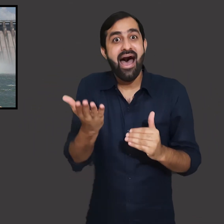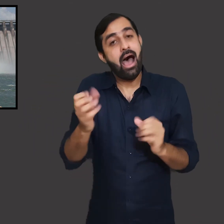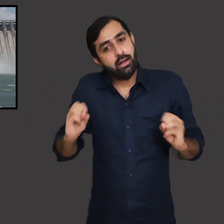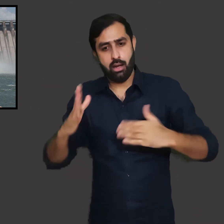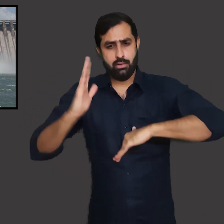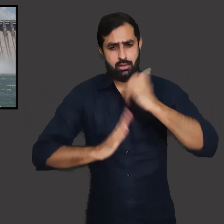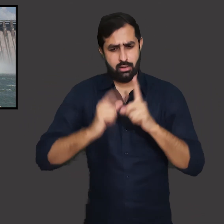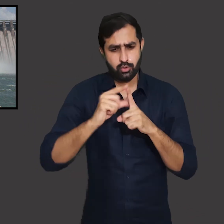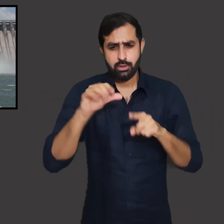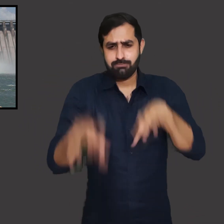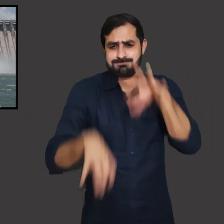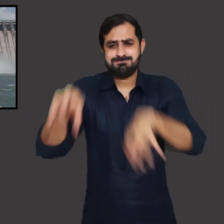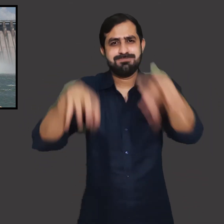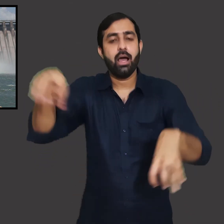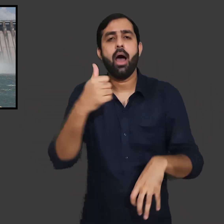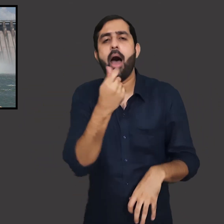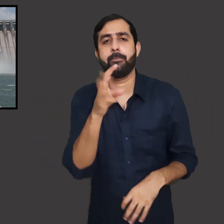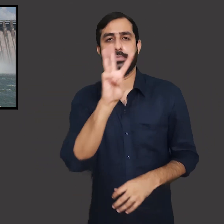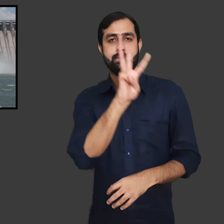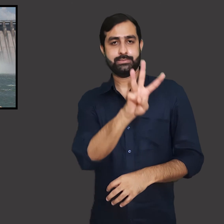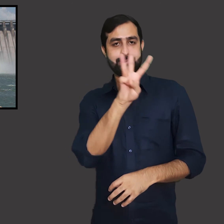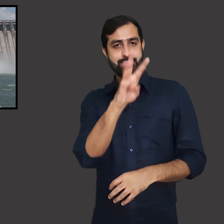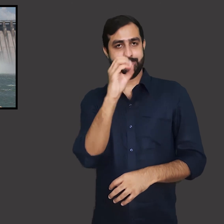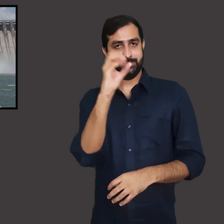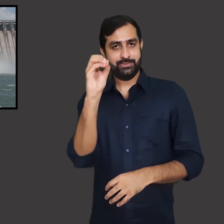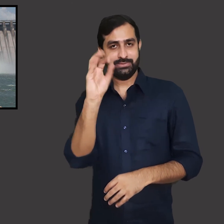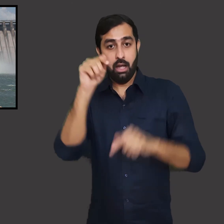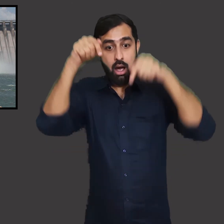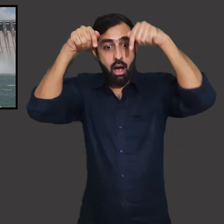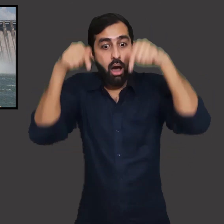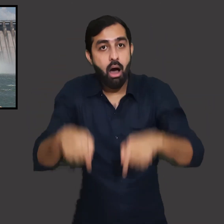Around 3300 dams, were constructed after Independence